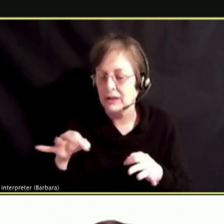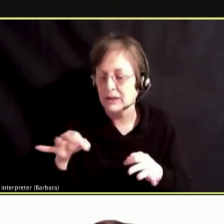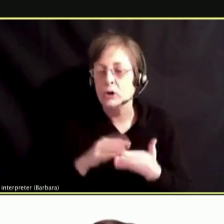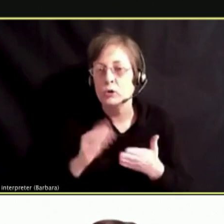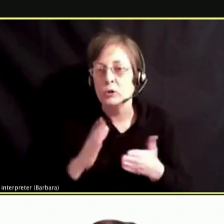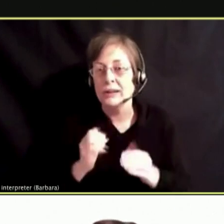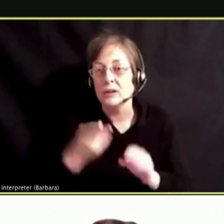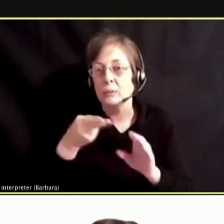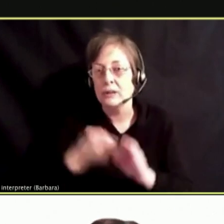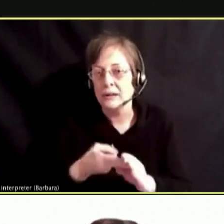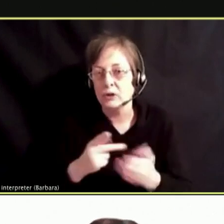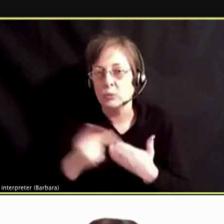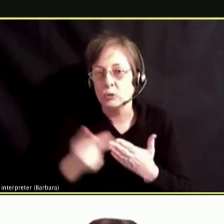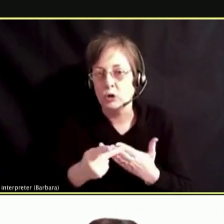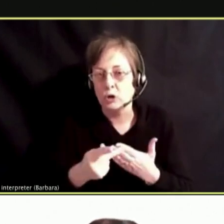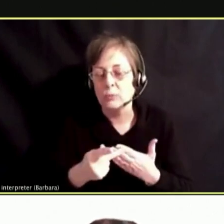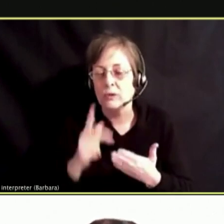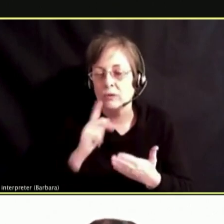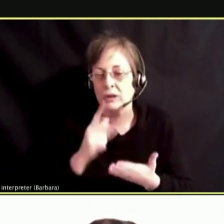GET HELP FOR SUBSTANCE USE.